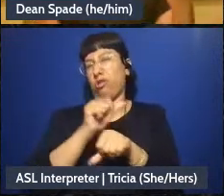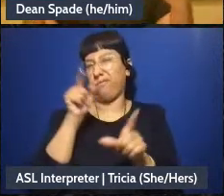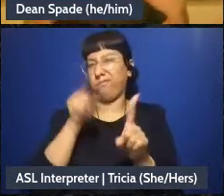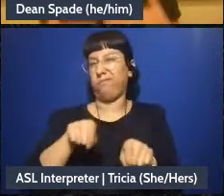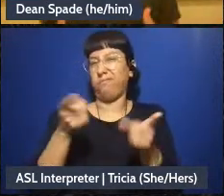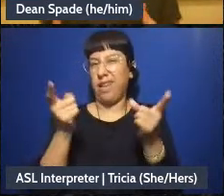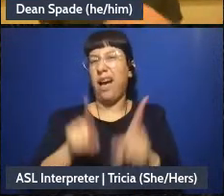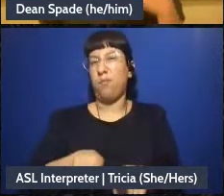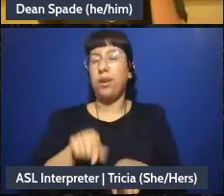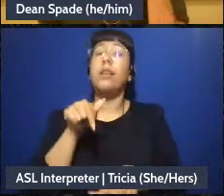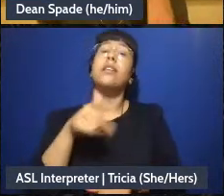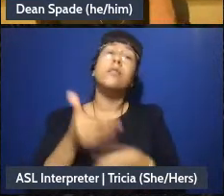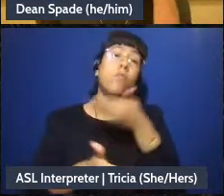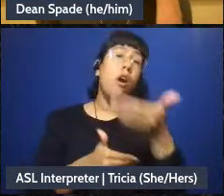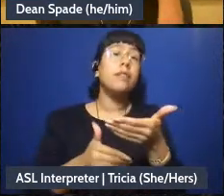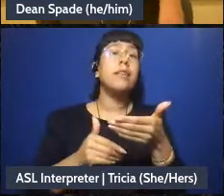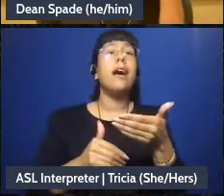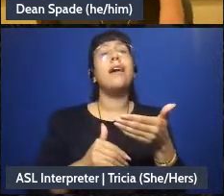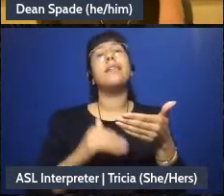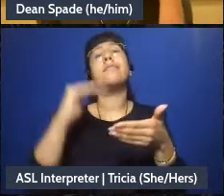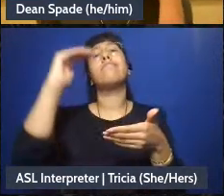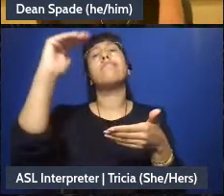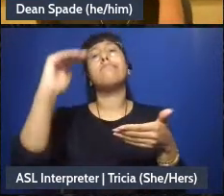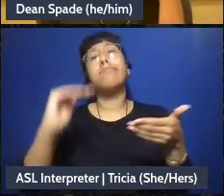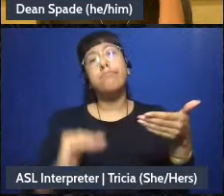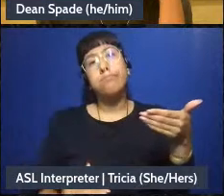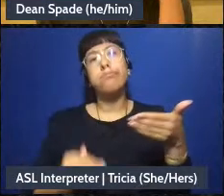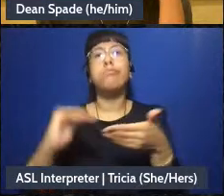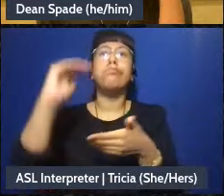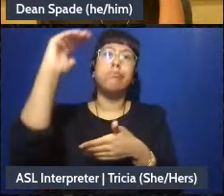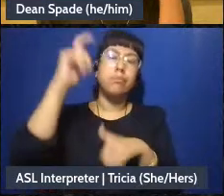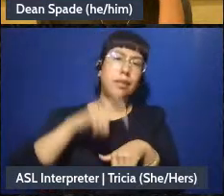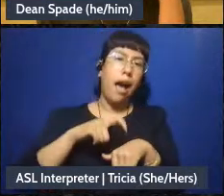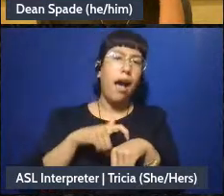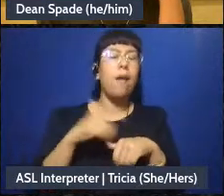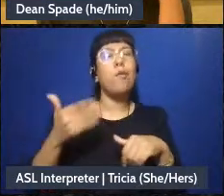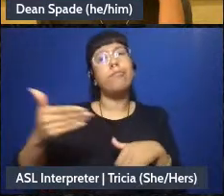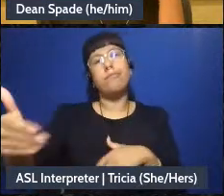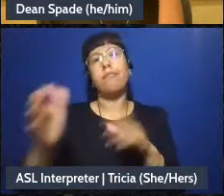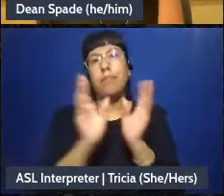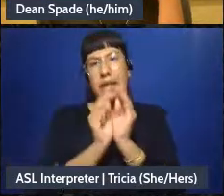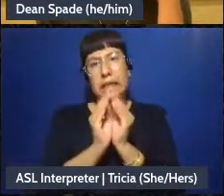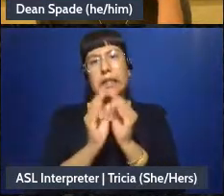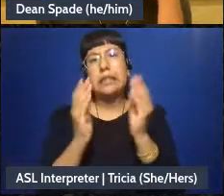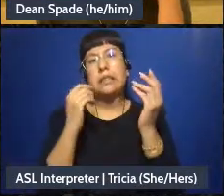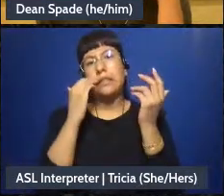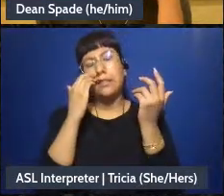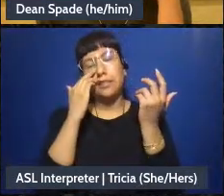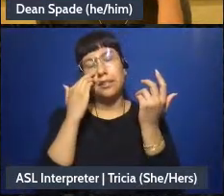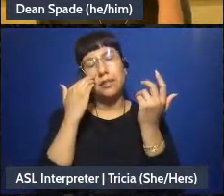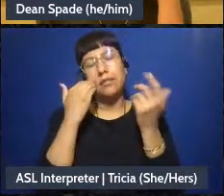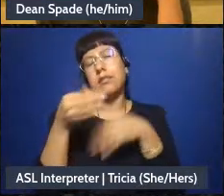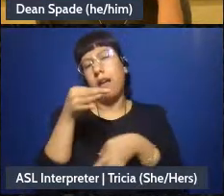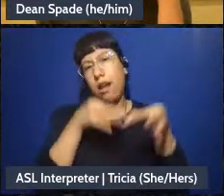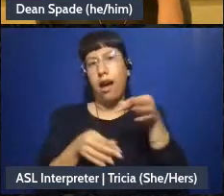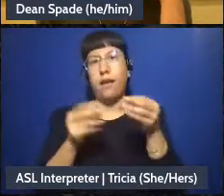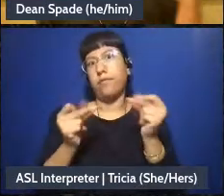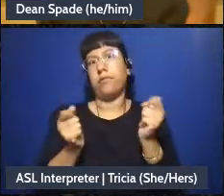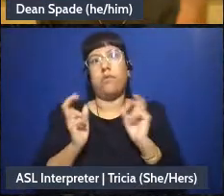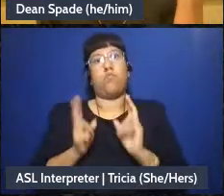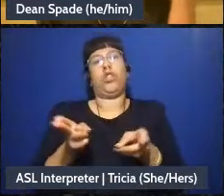process might happen over a period of meetings rather than just in quickly but that's the basic